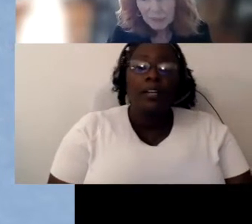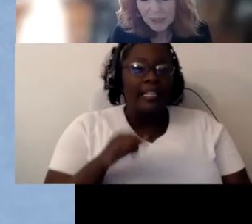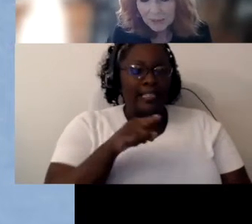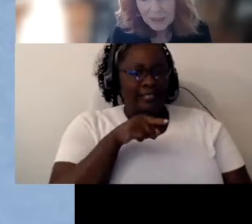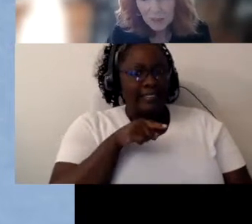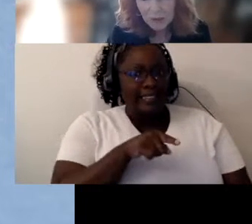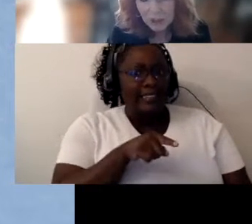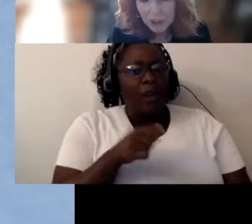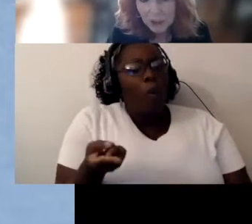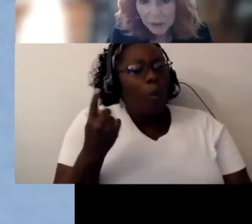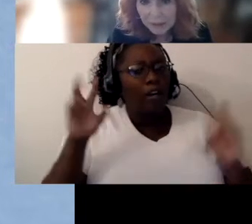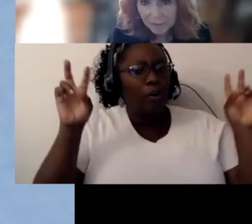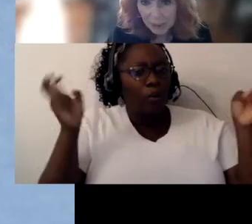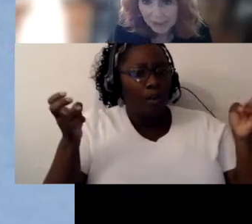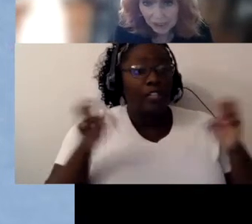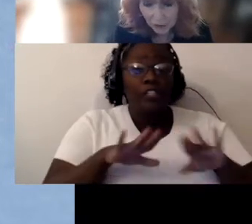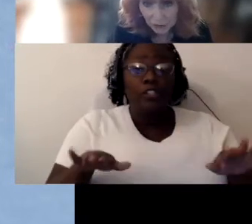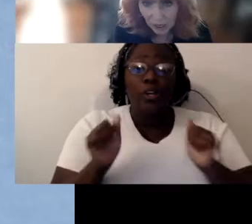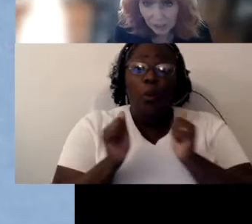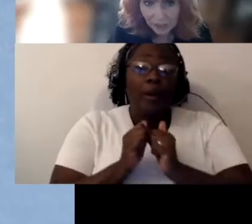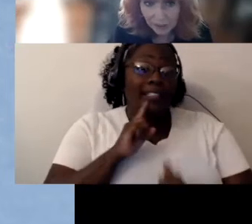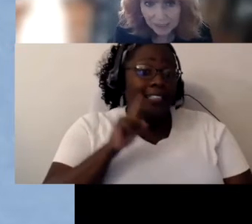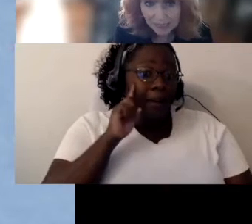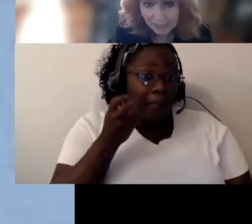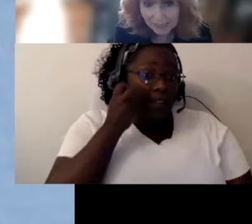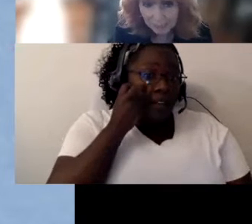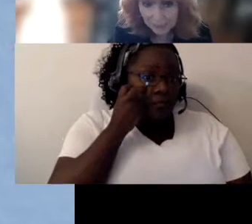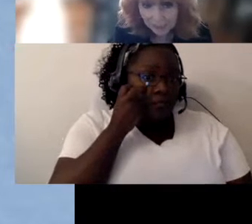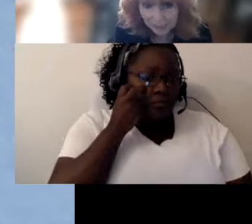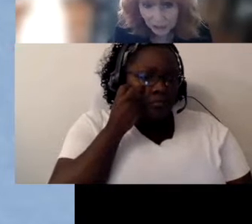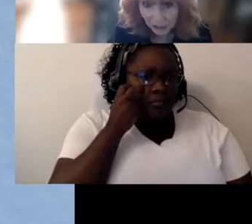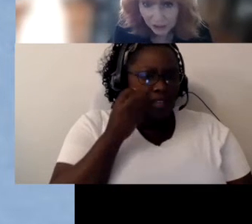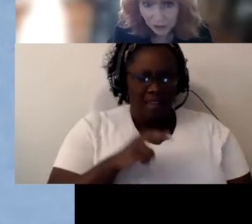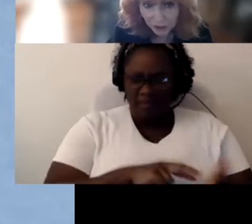One of his quotes children with deafblindness do not utterly lack the ability to share social